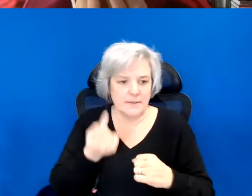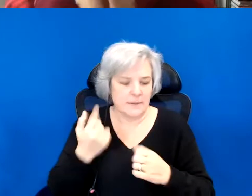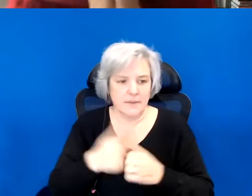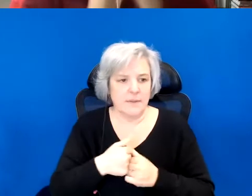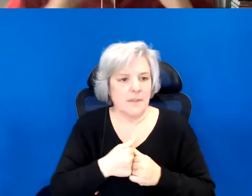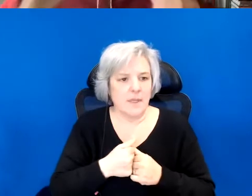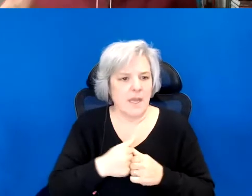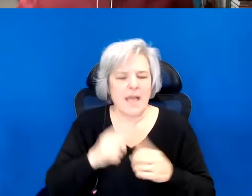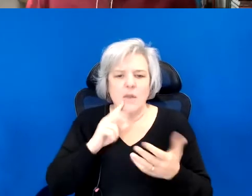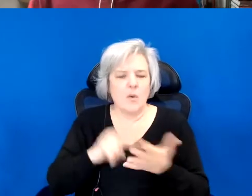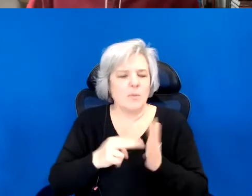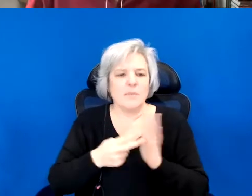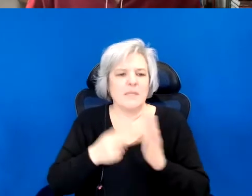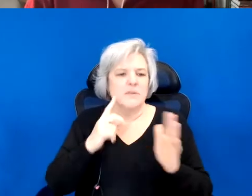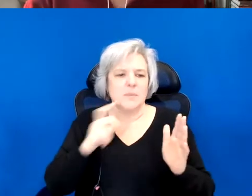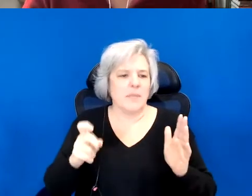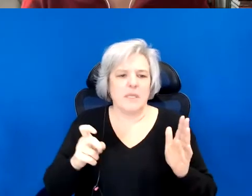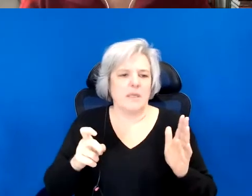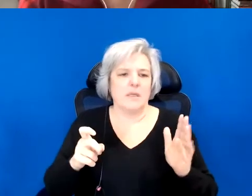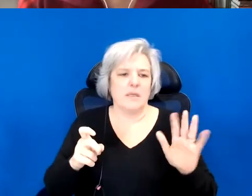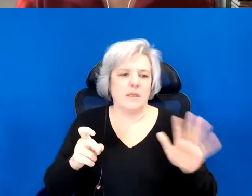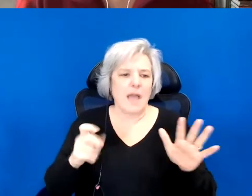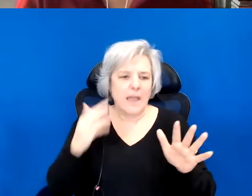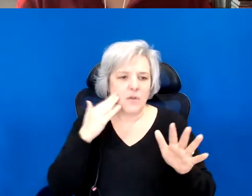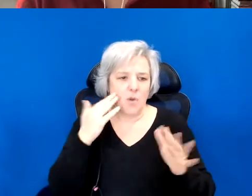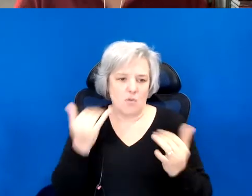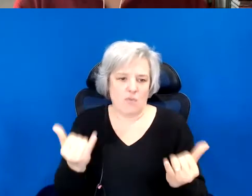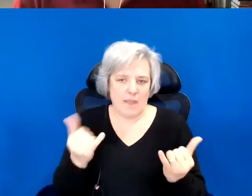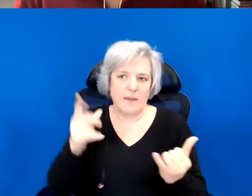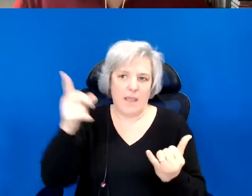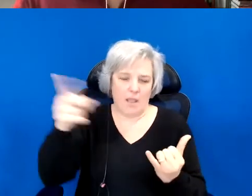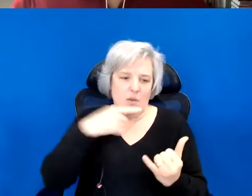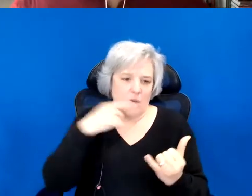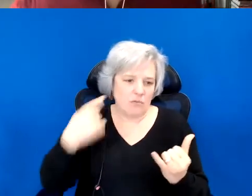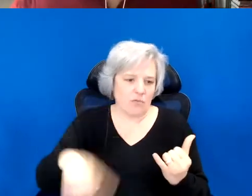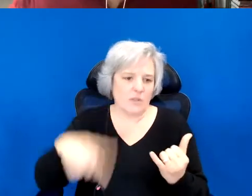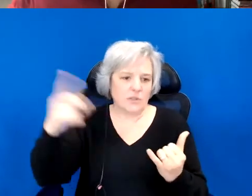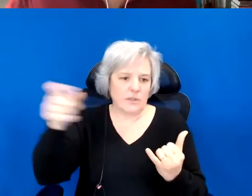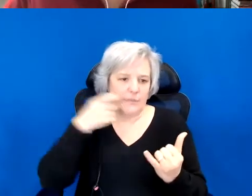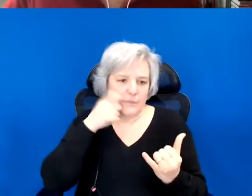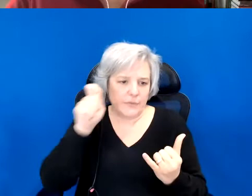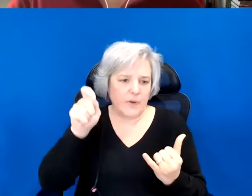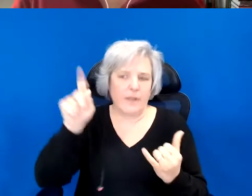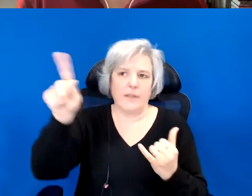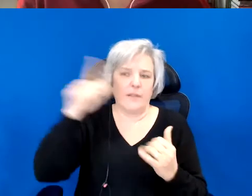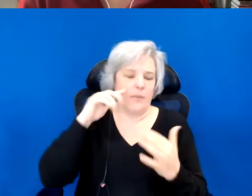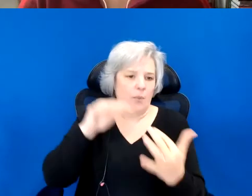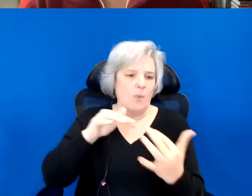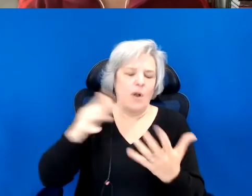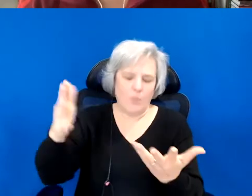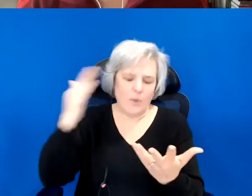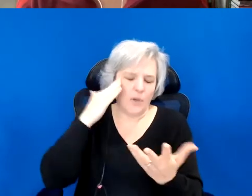I understand that there is an actual war that many of us are focused on right now.